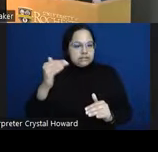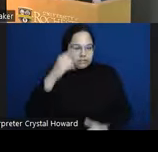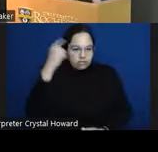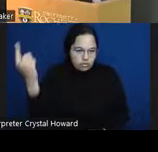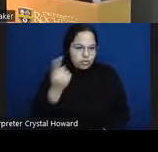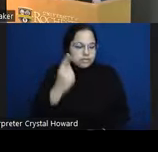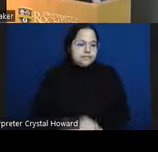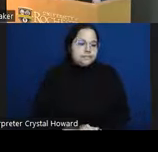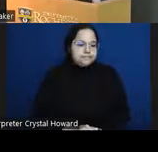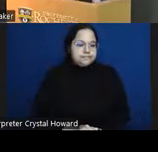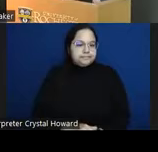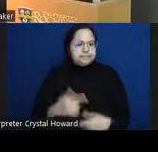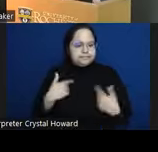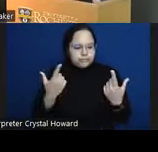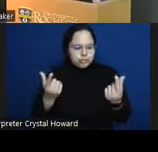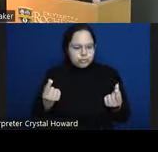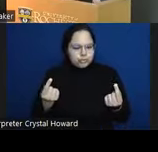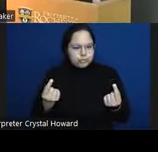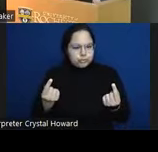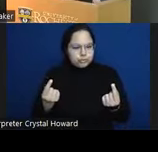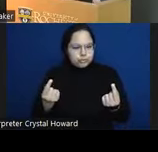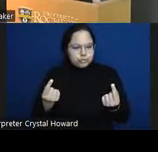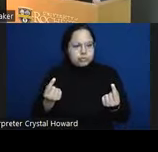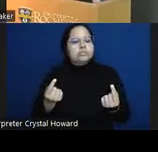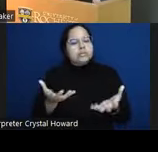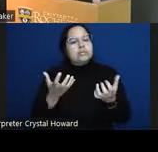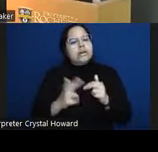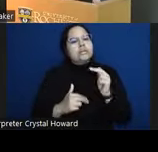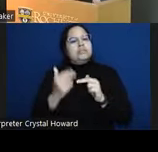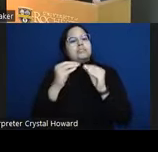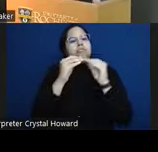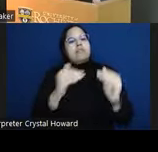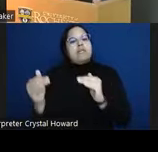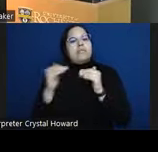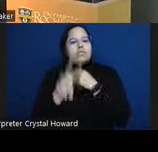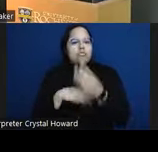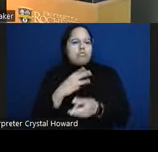do we're looking to build a more Equitable world we don't like disparities but we're forced into